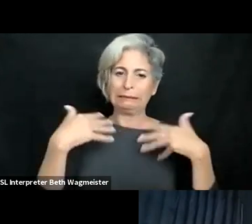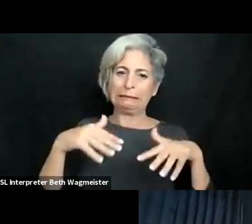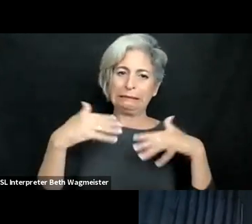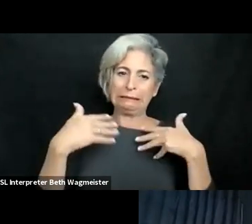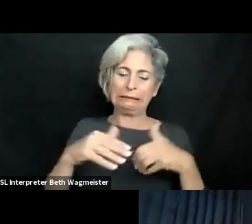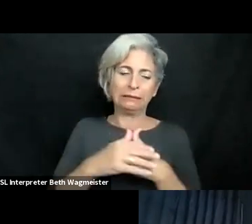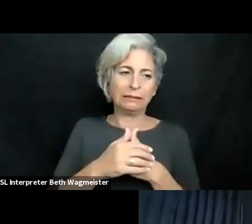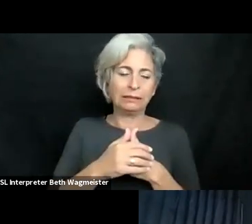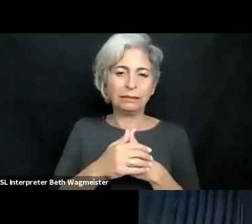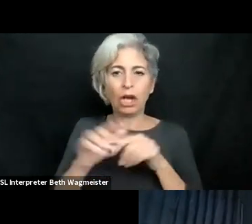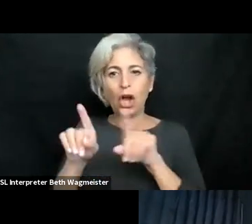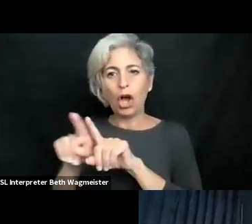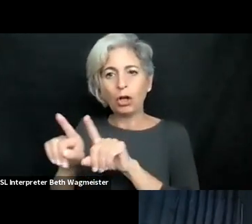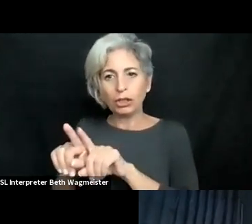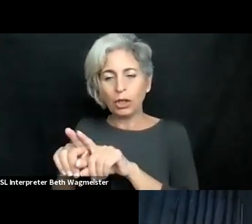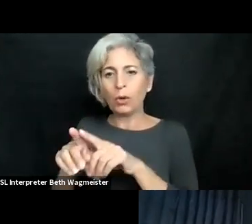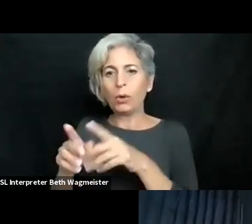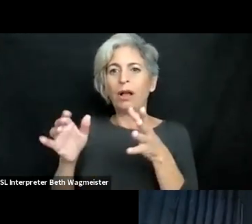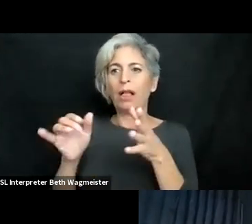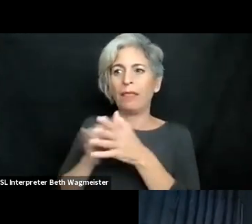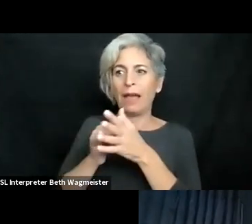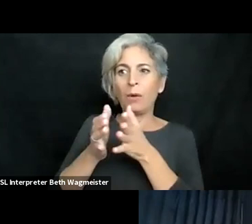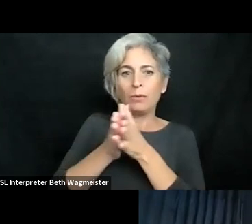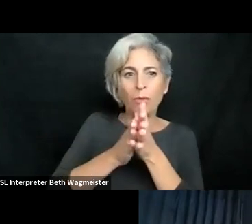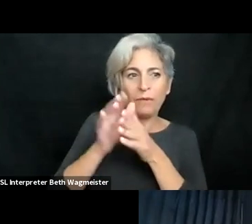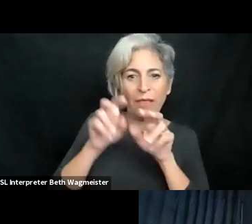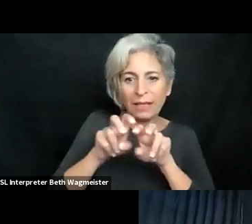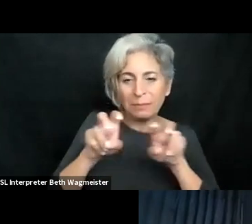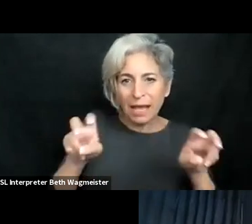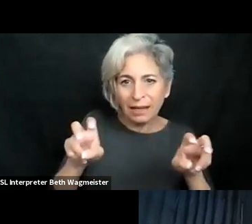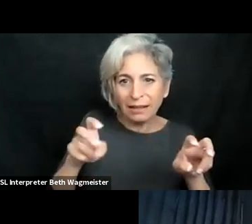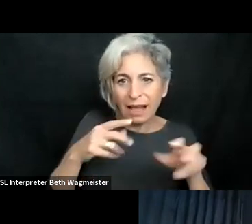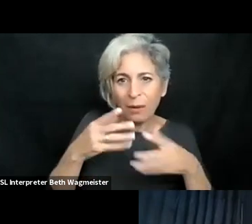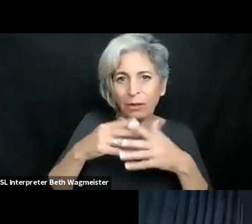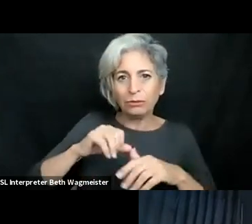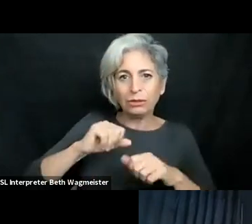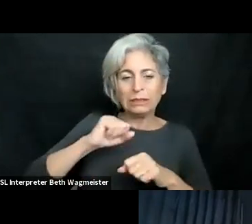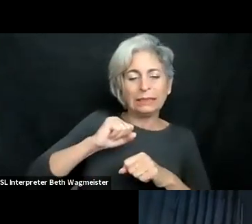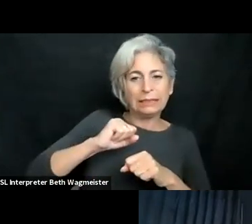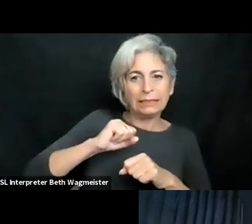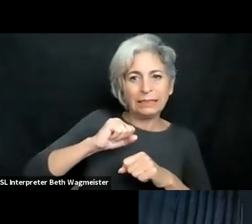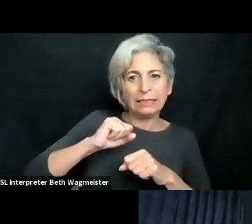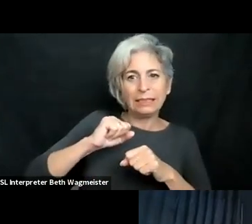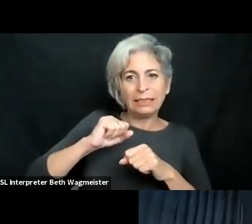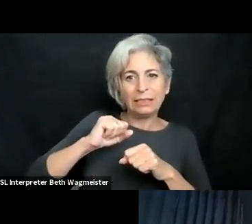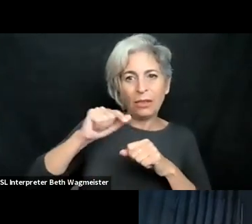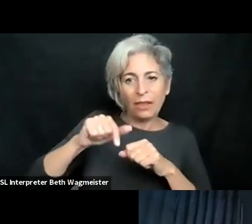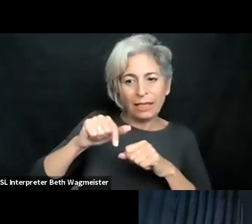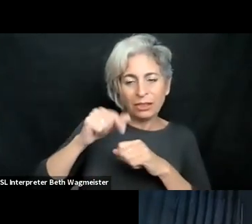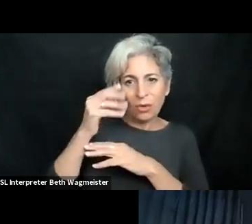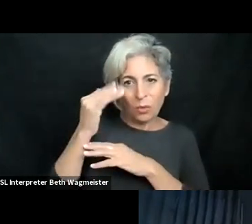environment, we may infer the real situation is even worse. Also let me say that if I was